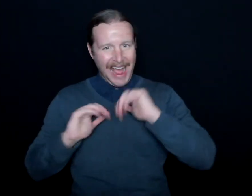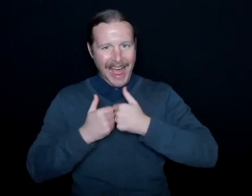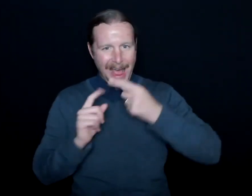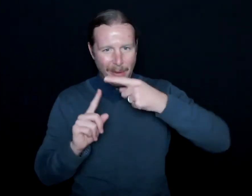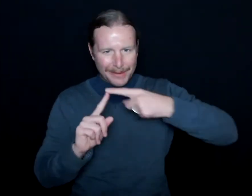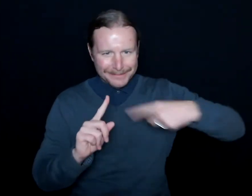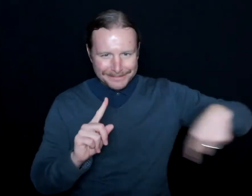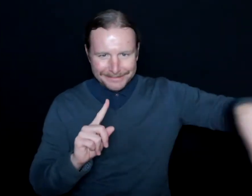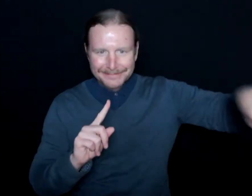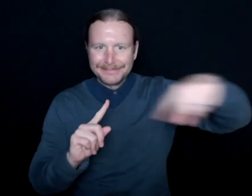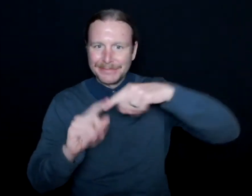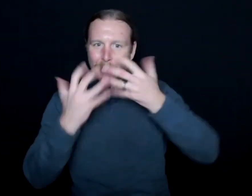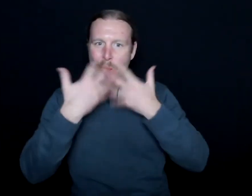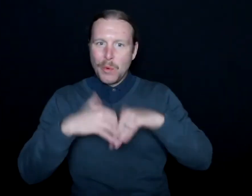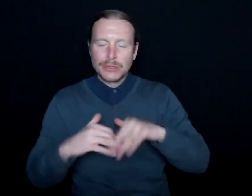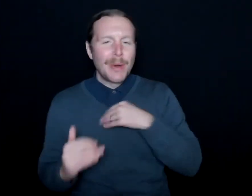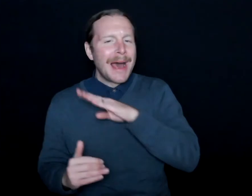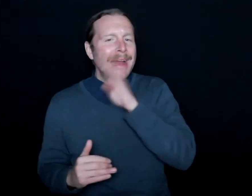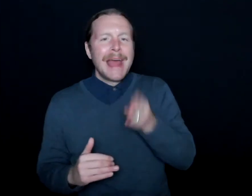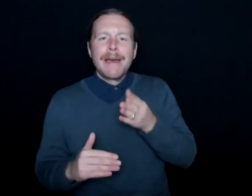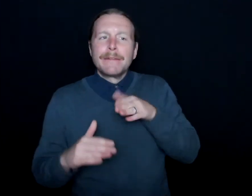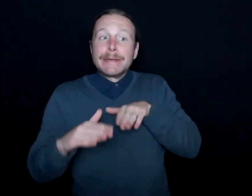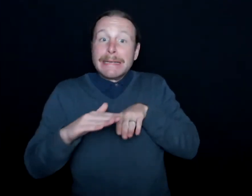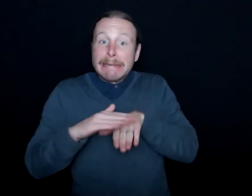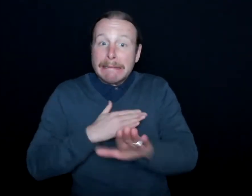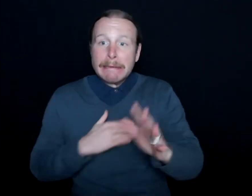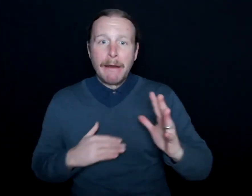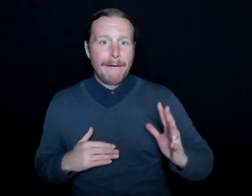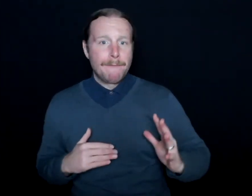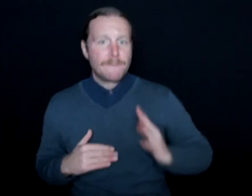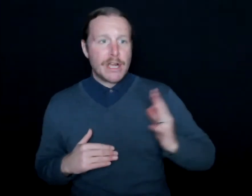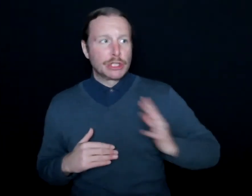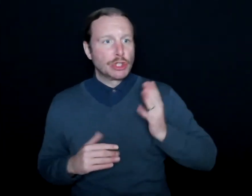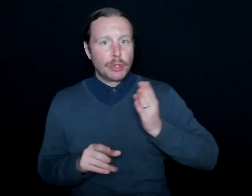And so I never got into an official major with sports,